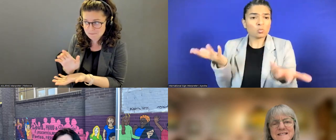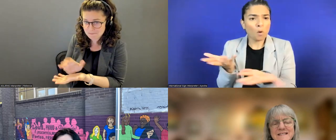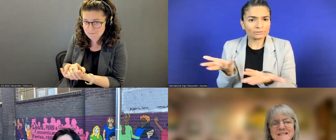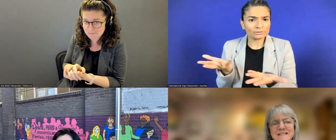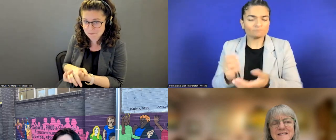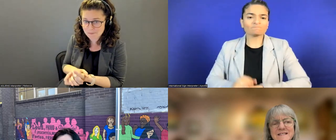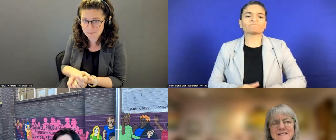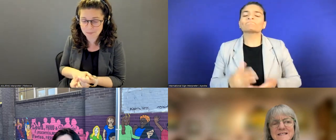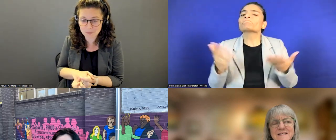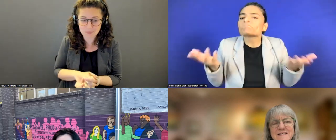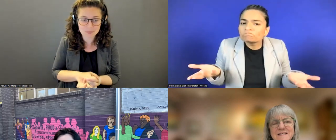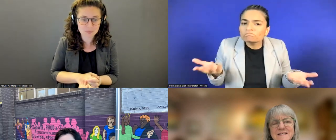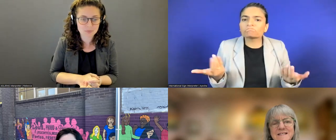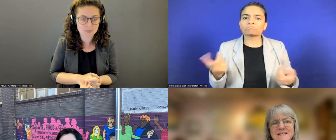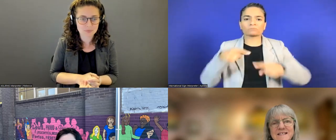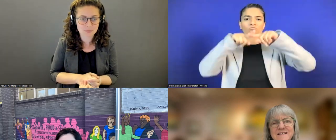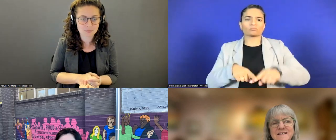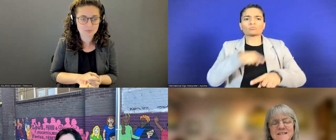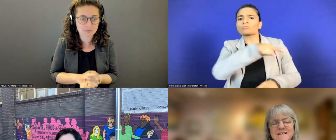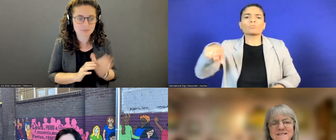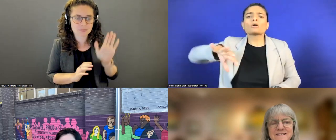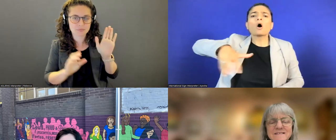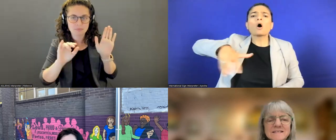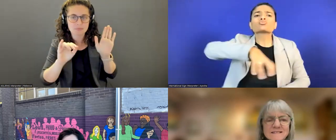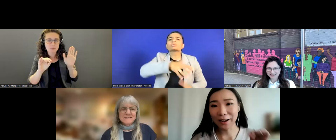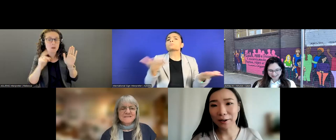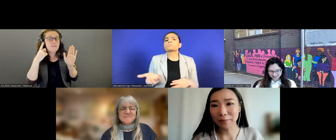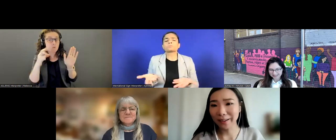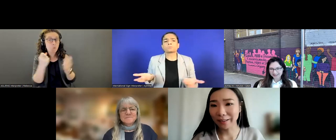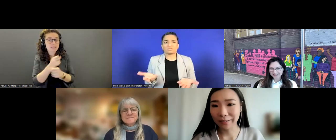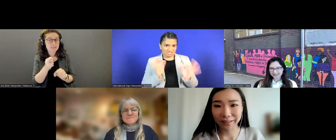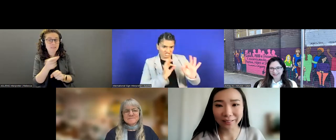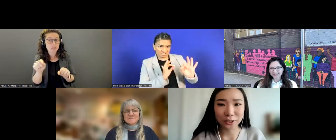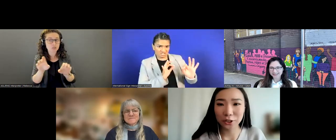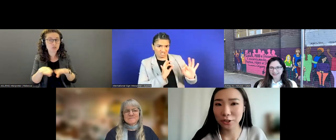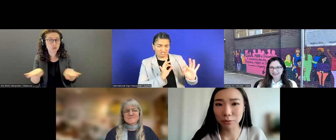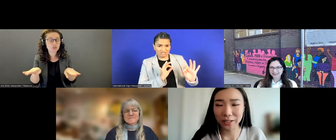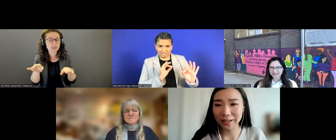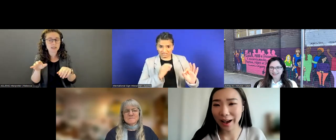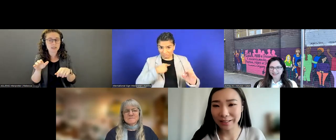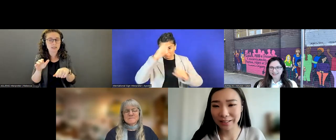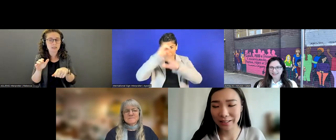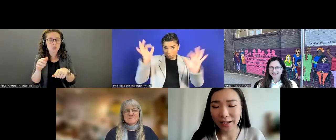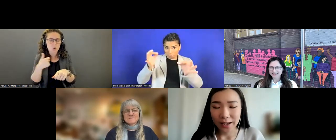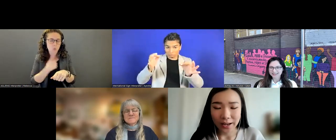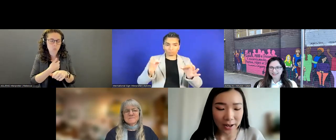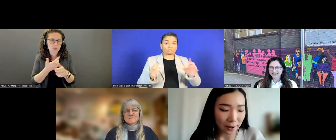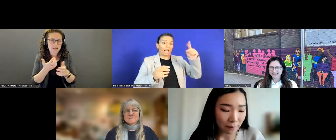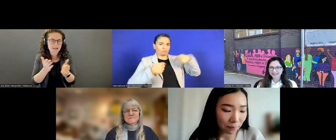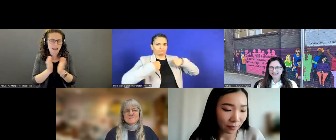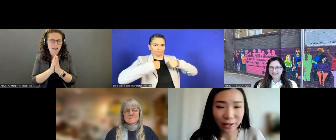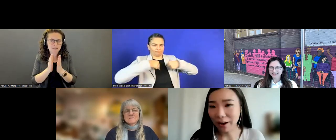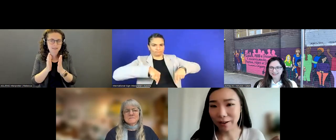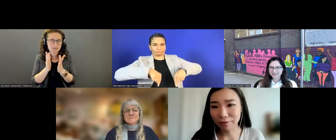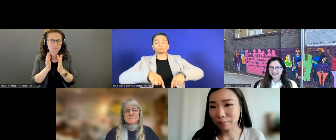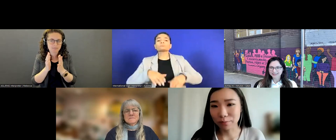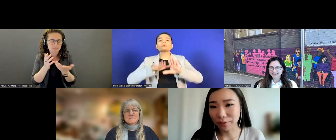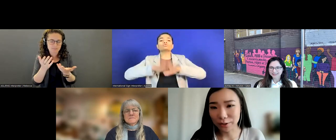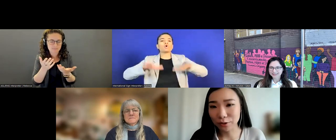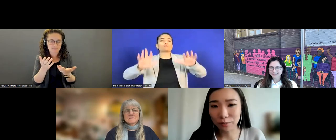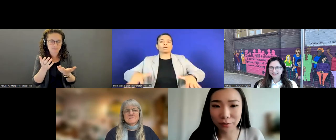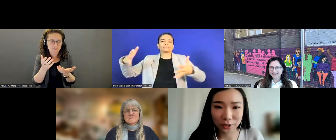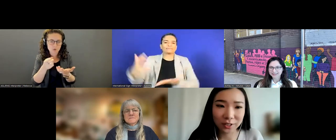Jennifer Kim: For Save the Children, English we ask that you have professional proficiency